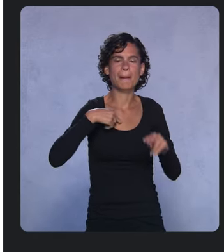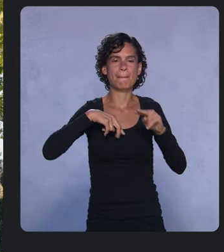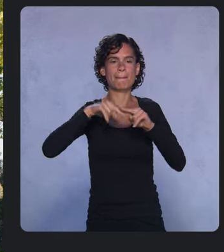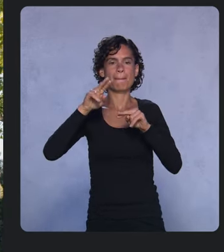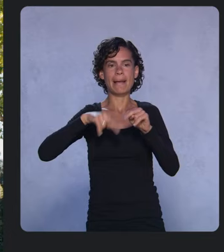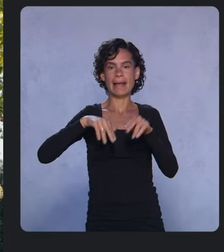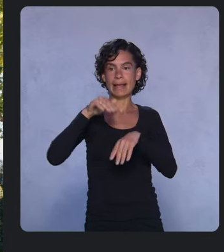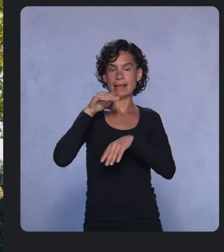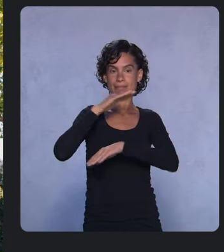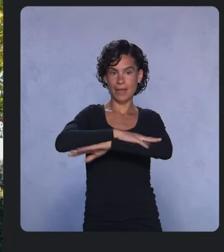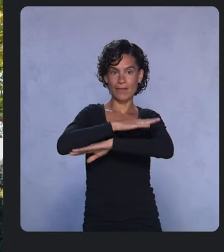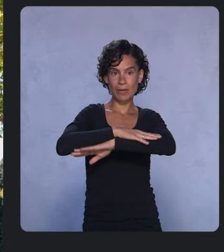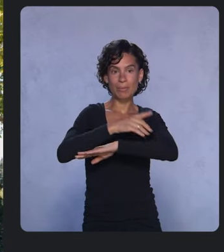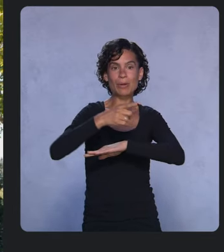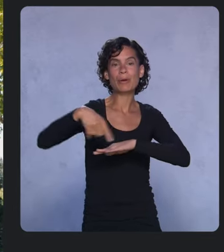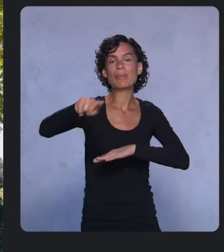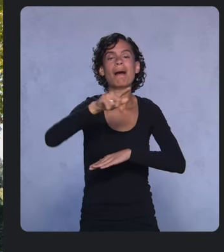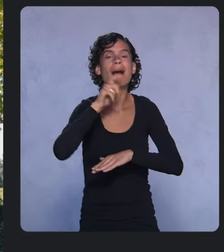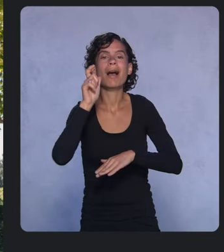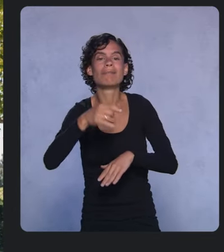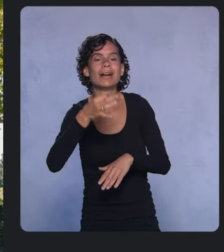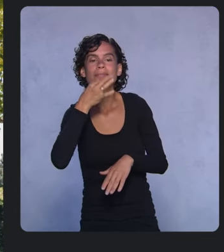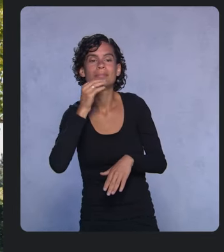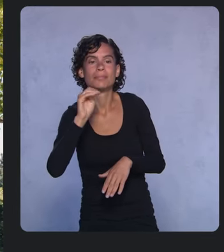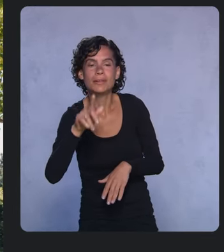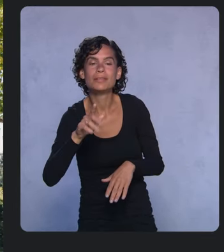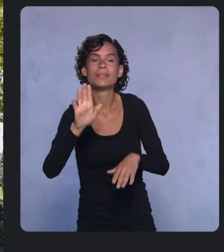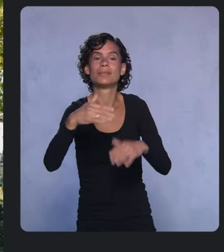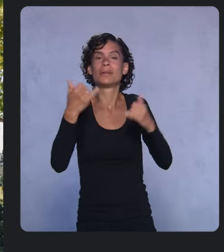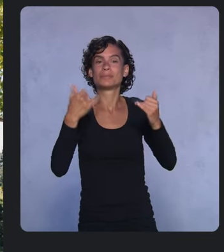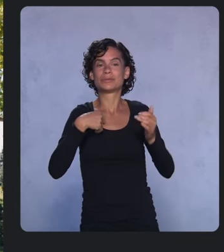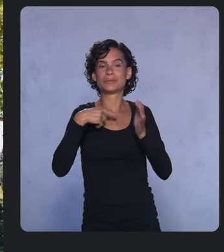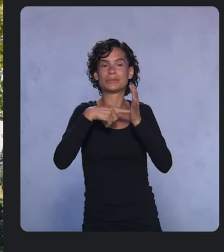So today I’m going to show you how, with no ML expertise required,